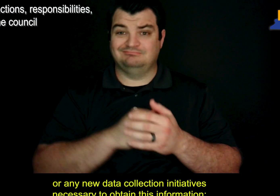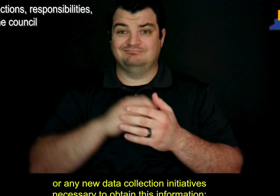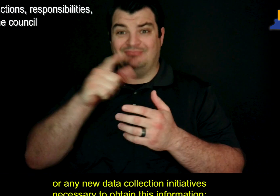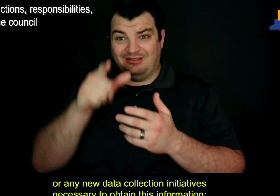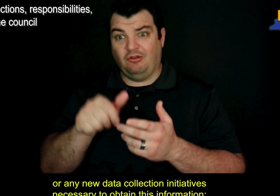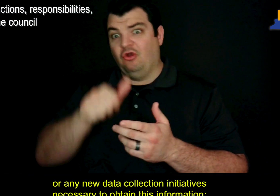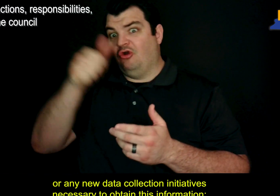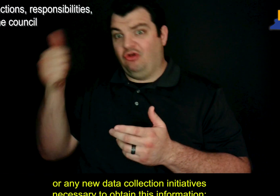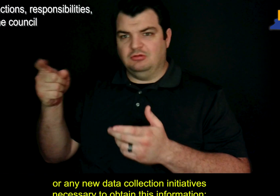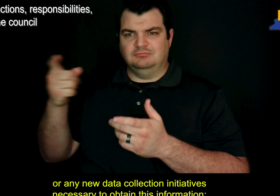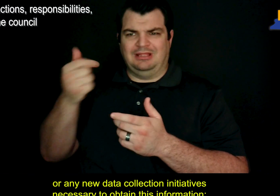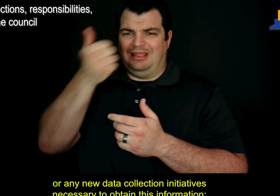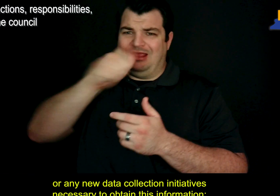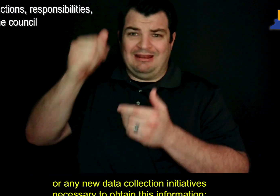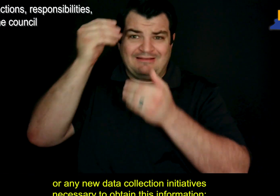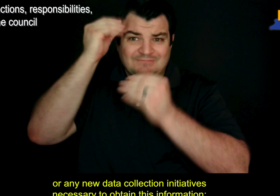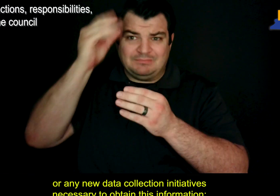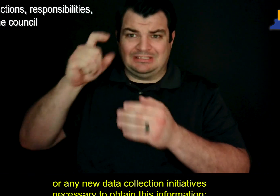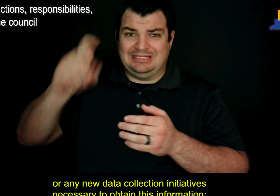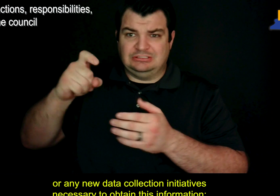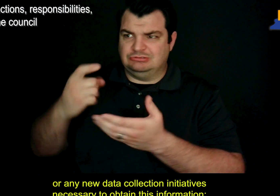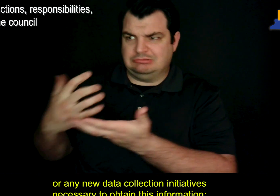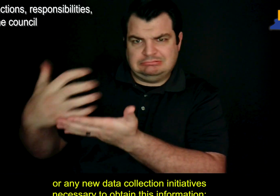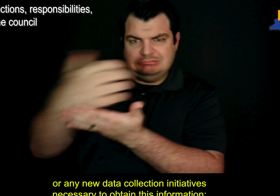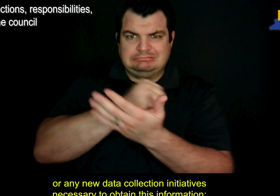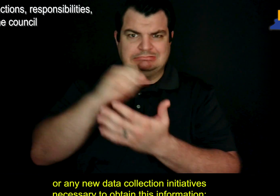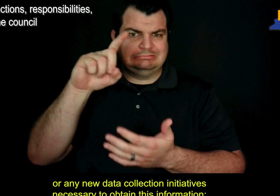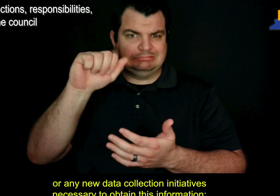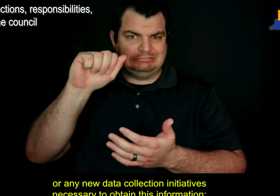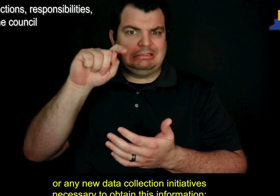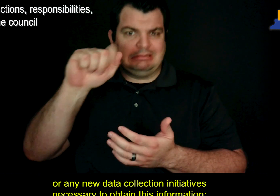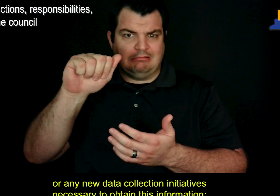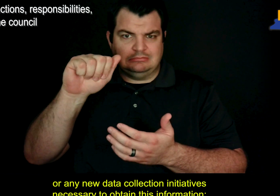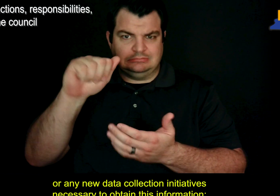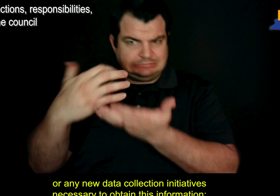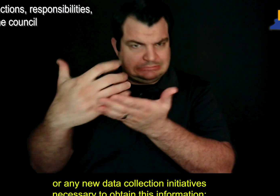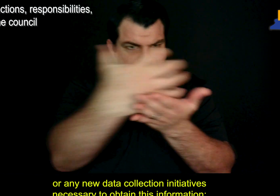or any new data collection initiatives necessary to obtain this information;